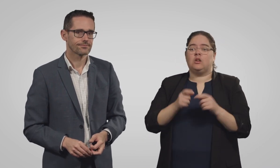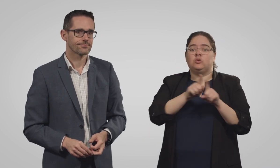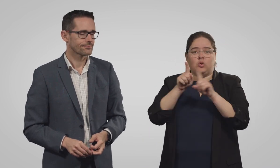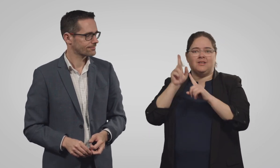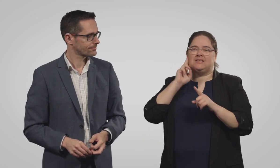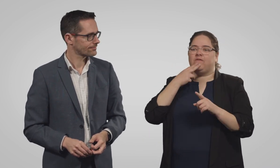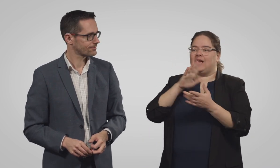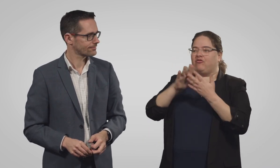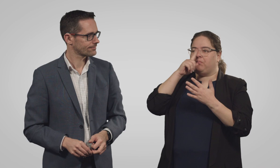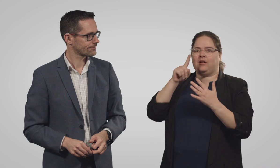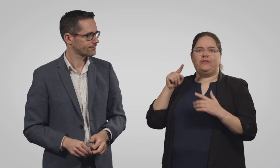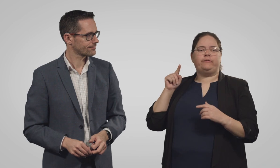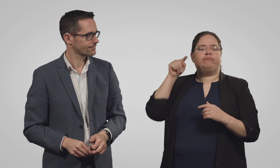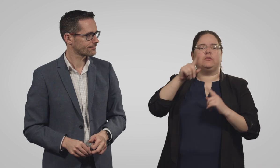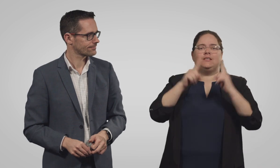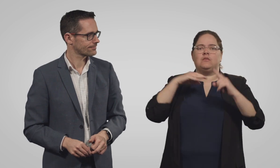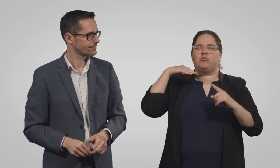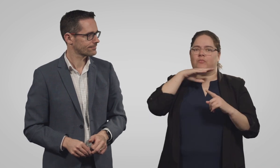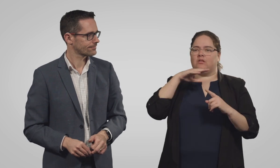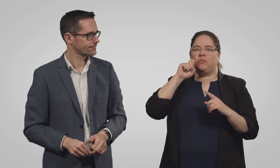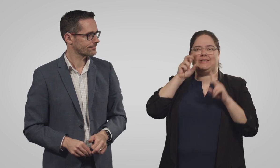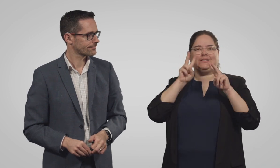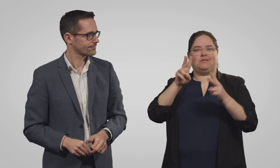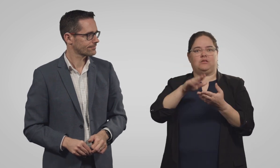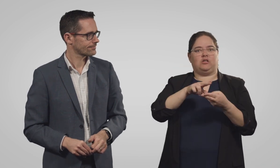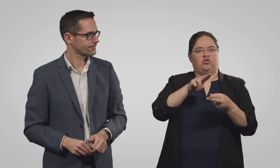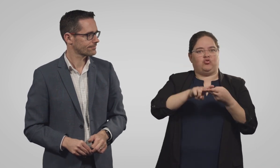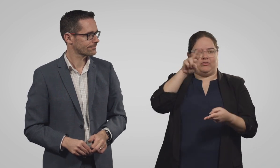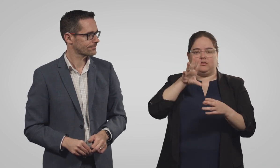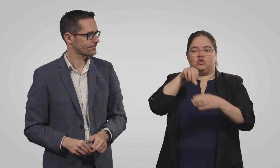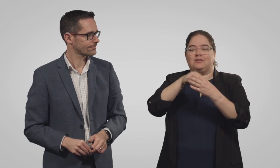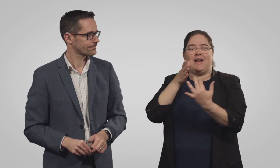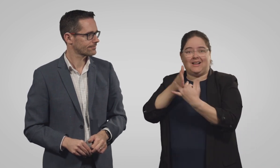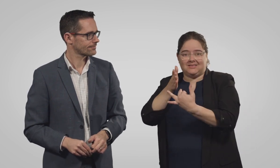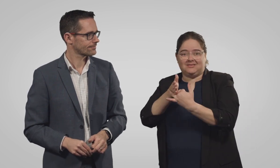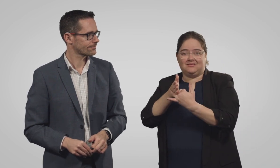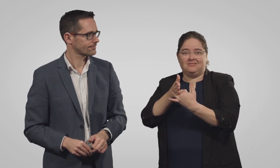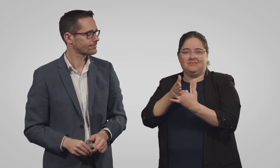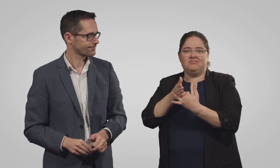Inclusion and access for Deaf and hard of hearing people in the City of Melbourne will also be increased.